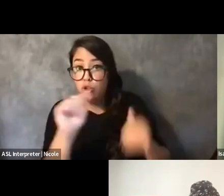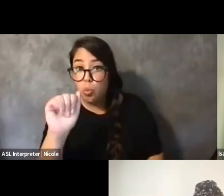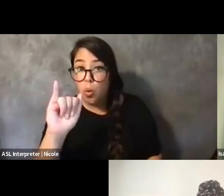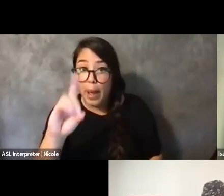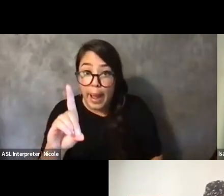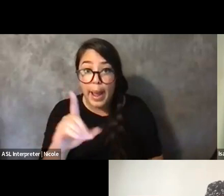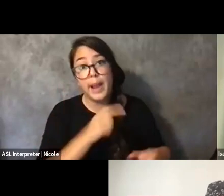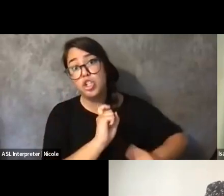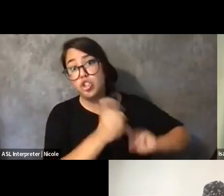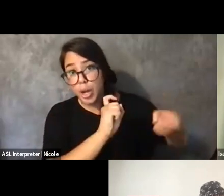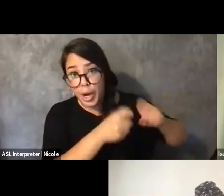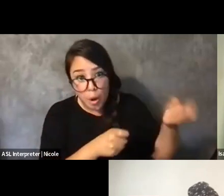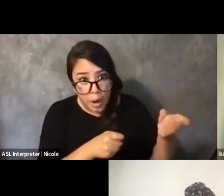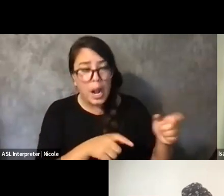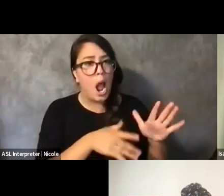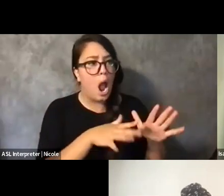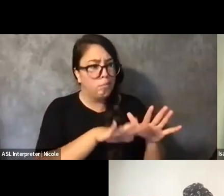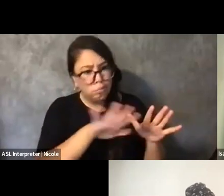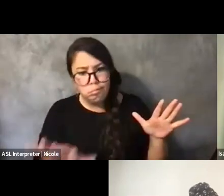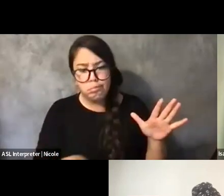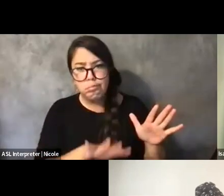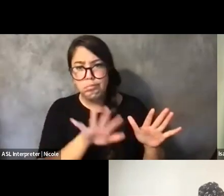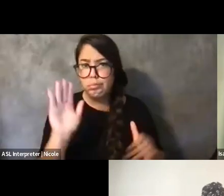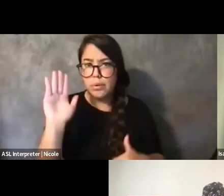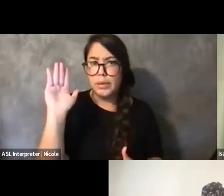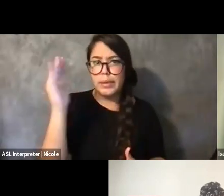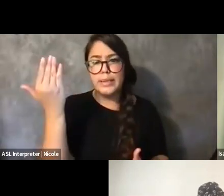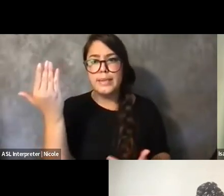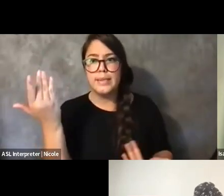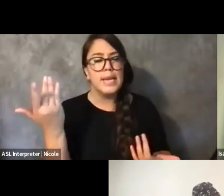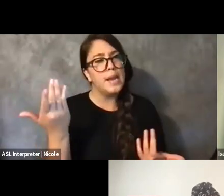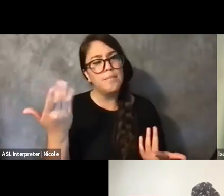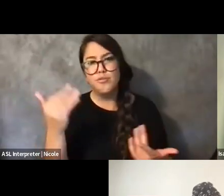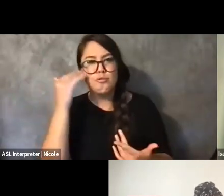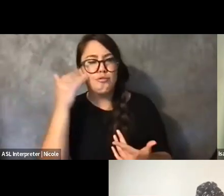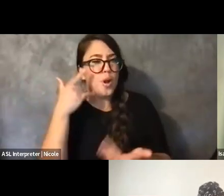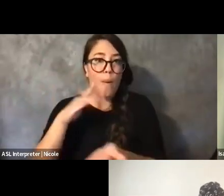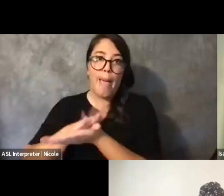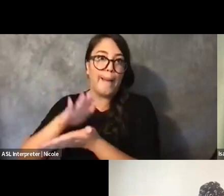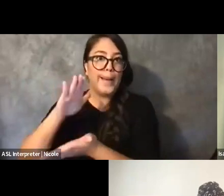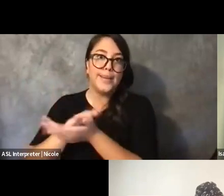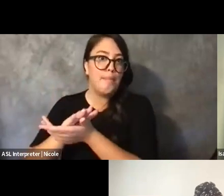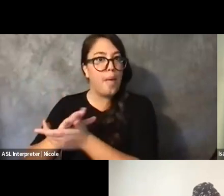And I feel like part of the, like, siren song of academia and institutions is, like, resources,